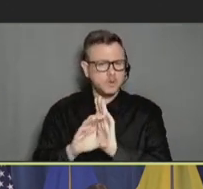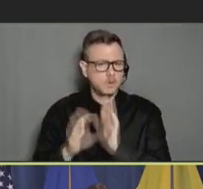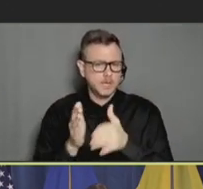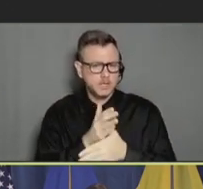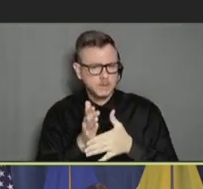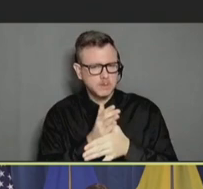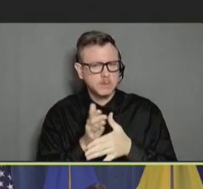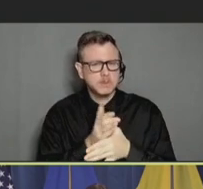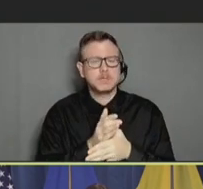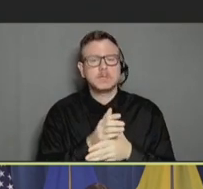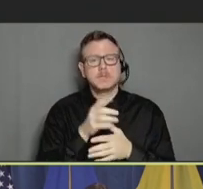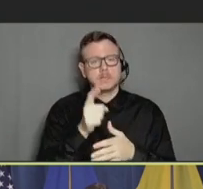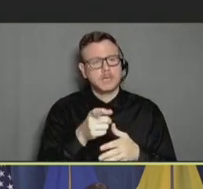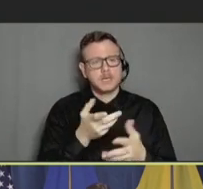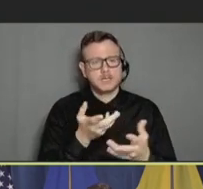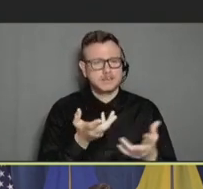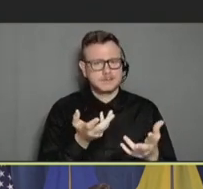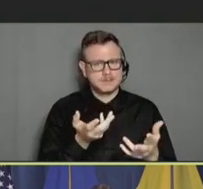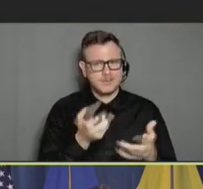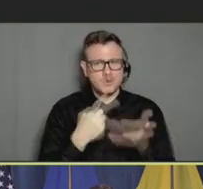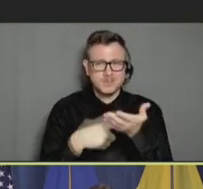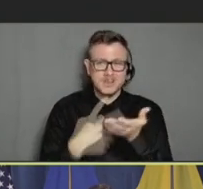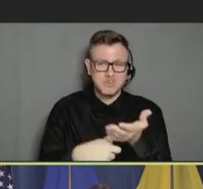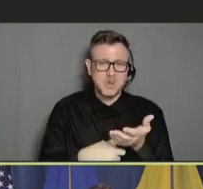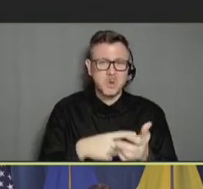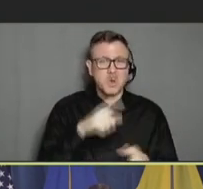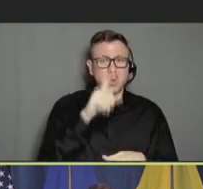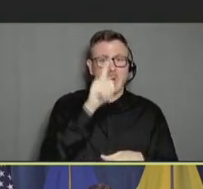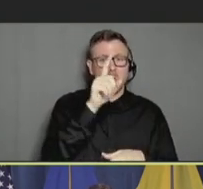really end with this is that we're talking about a quarter million children in the United